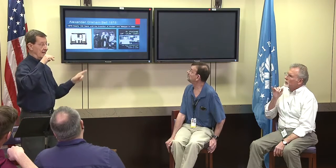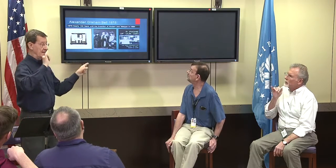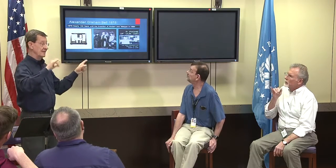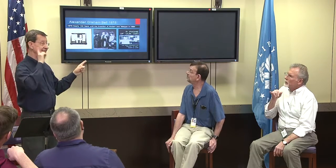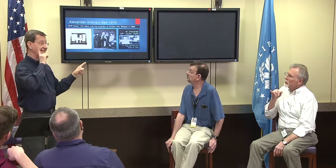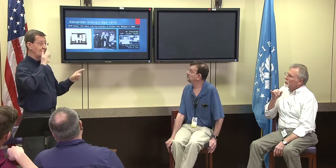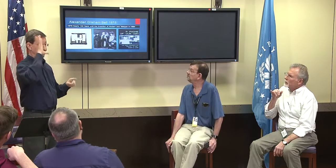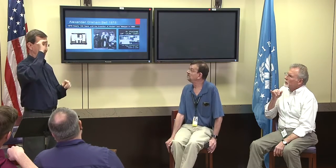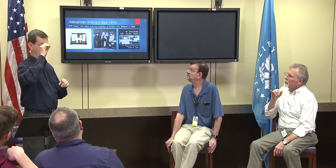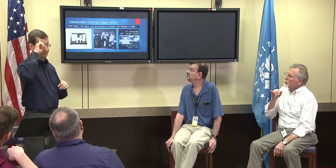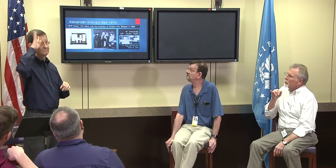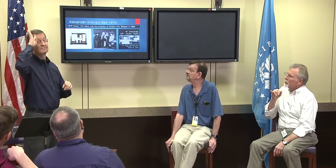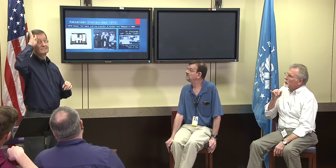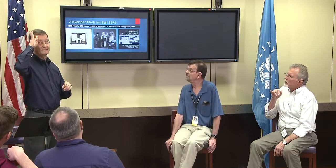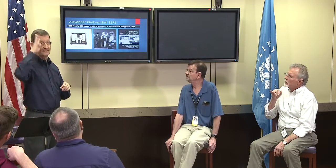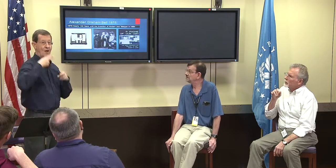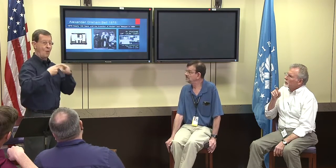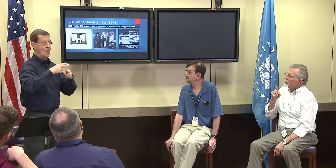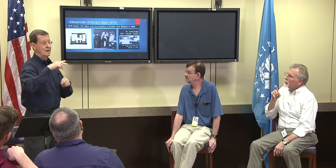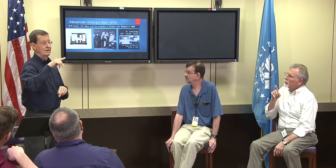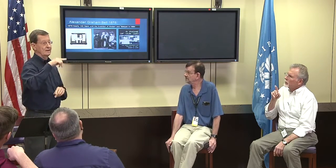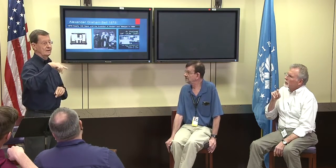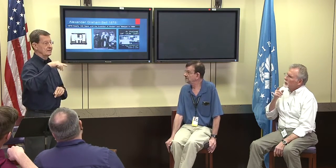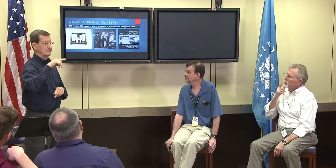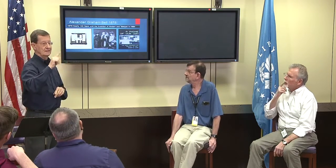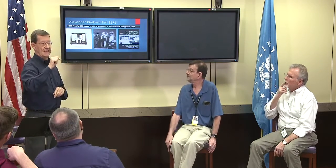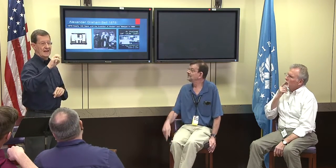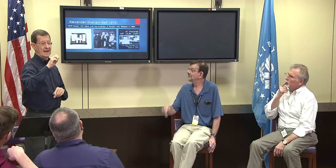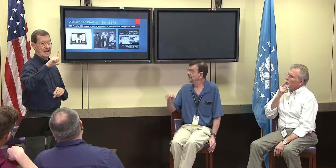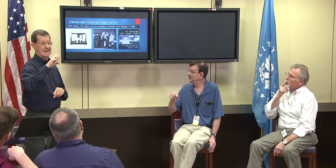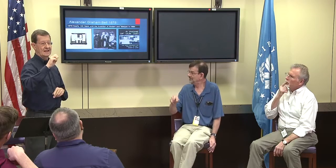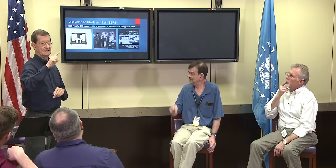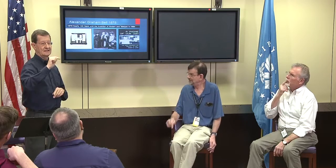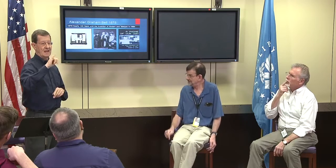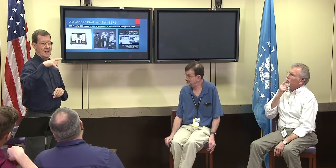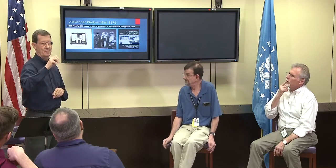of the modem and teletype in 1964.